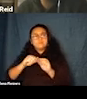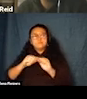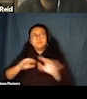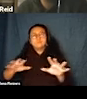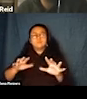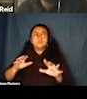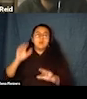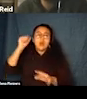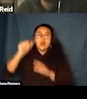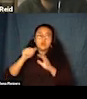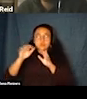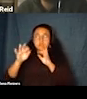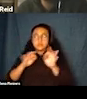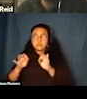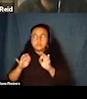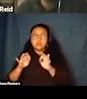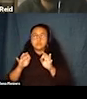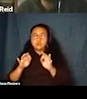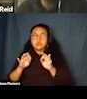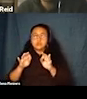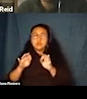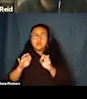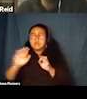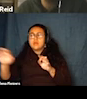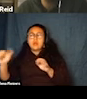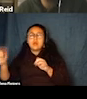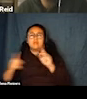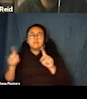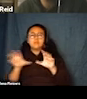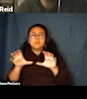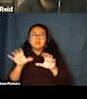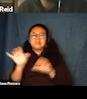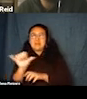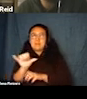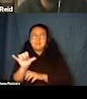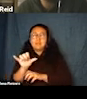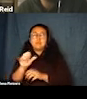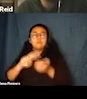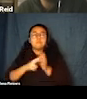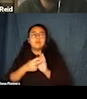That's provide information about what's taking place on screen or stage when there's no dialogue.